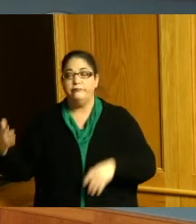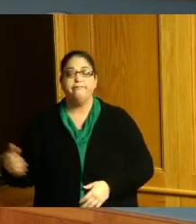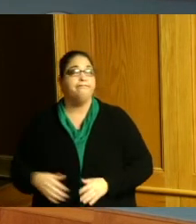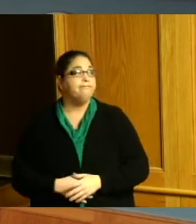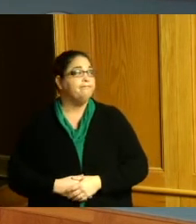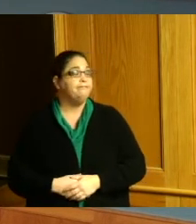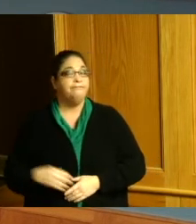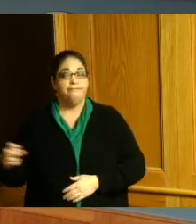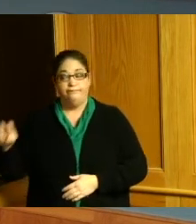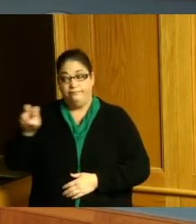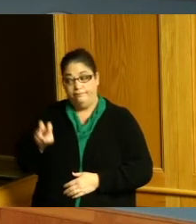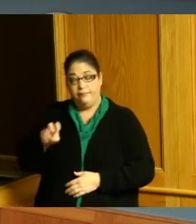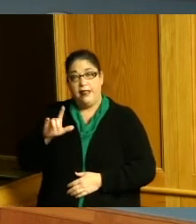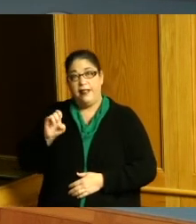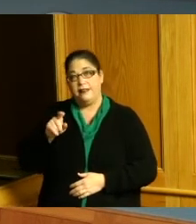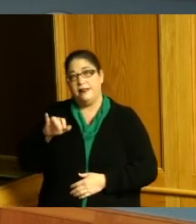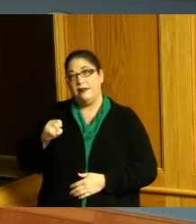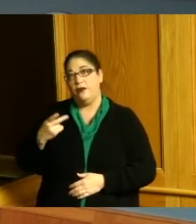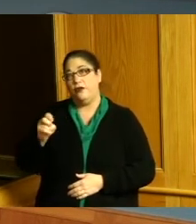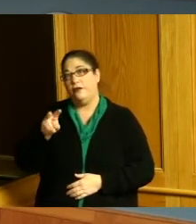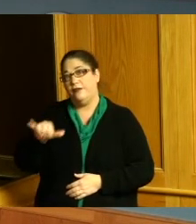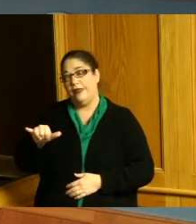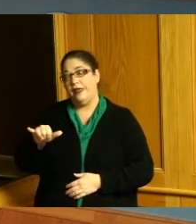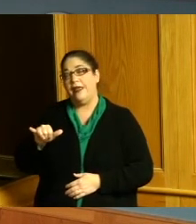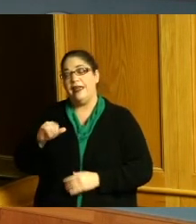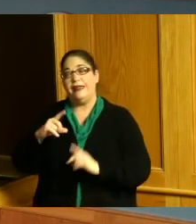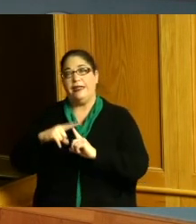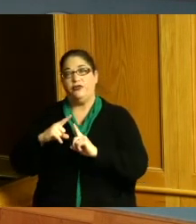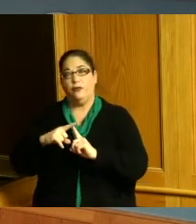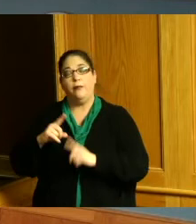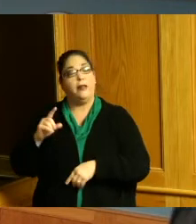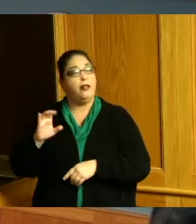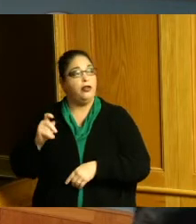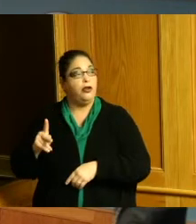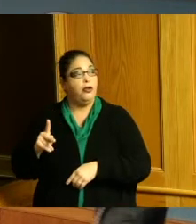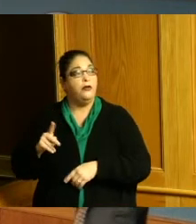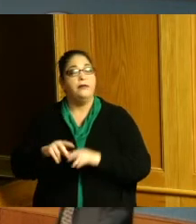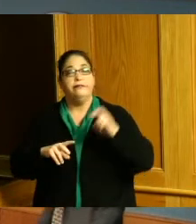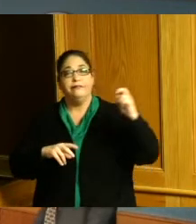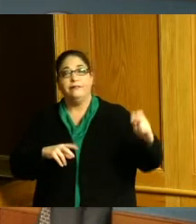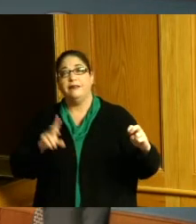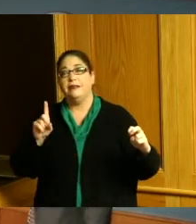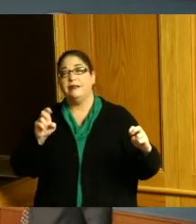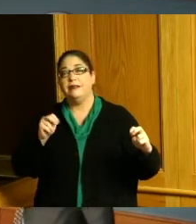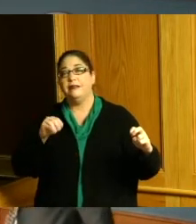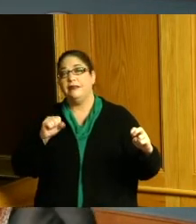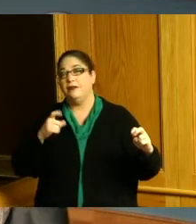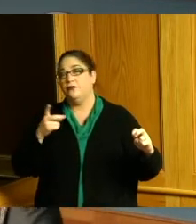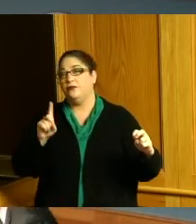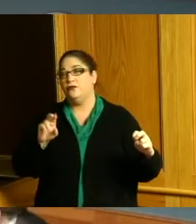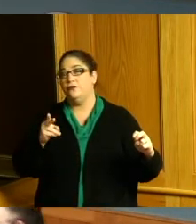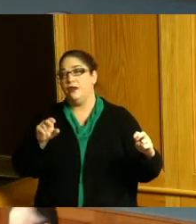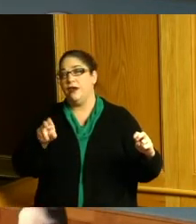Leslie Hervey Interim Clerk good afternoon I'm County Commissioner Denise Driehaus